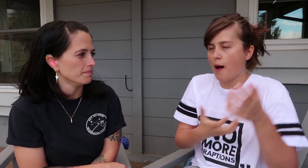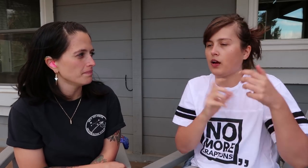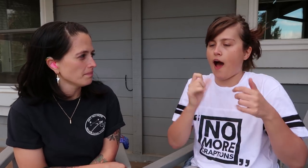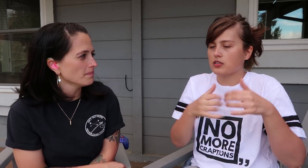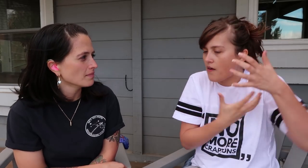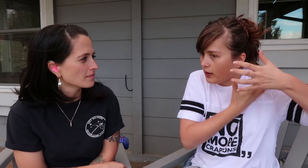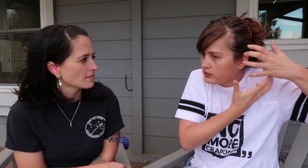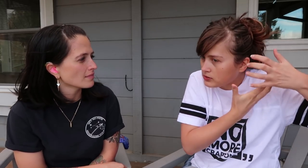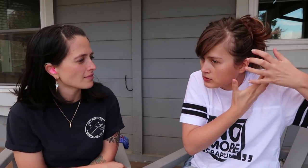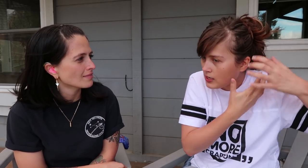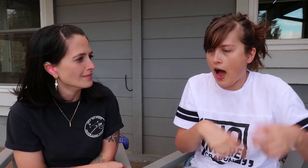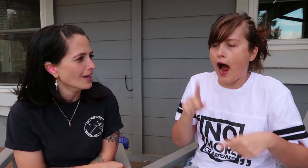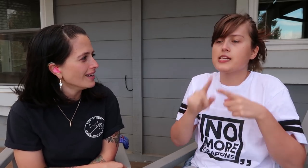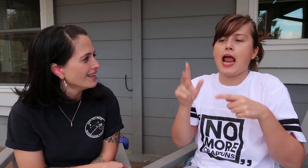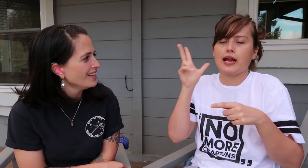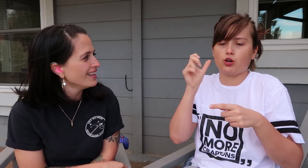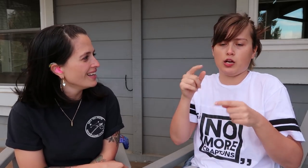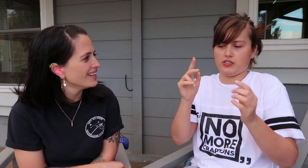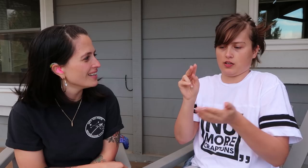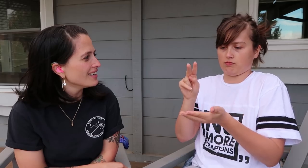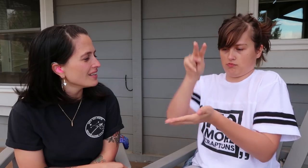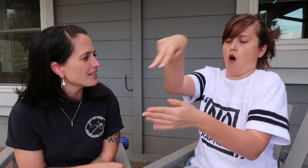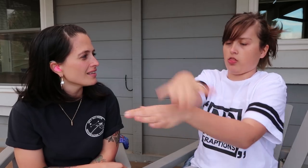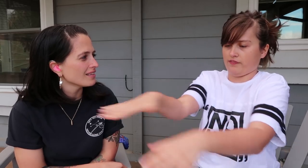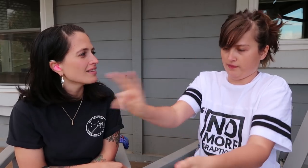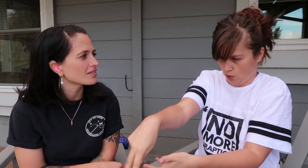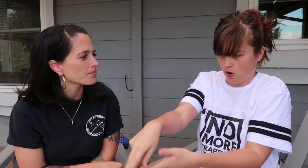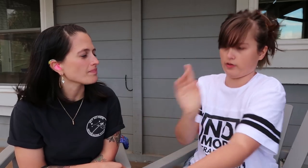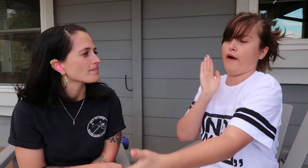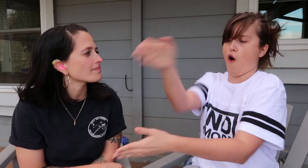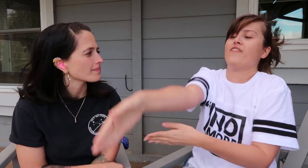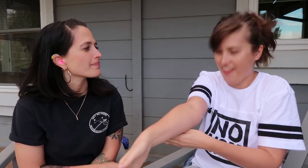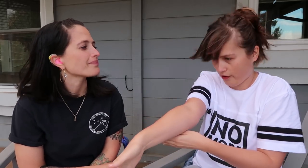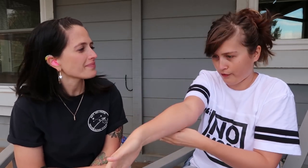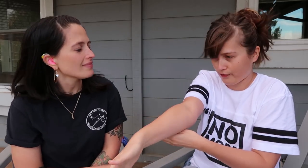But he has to be close, I have to be holding him. I can’t hear him if he’s way over there on the floor.